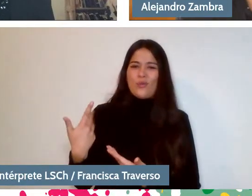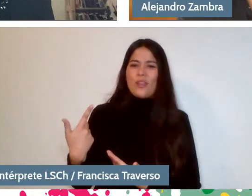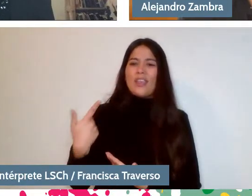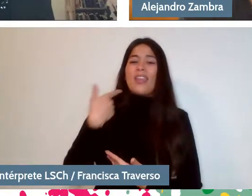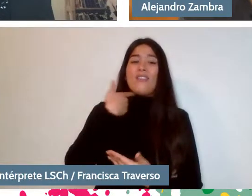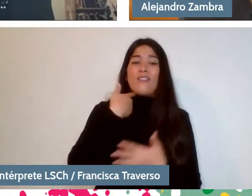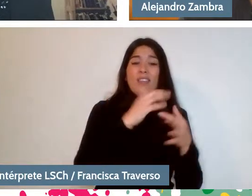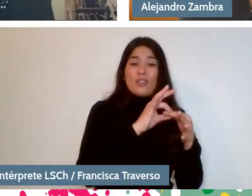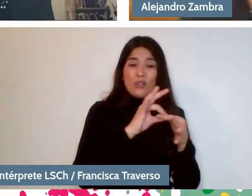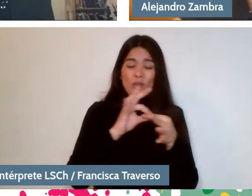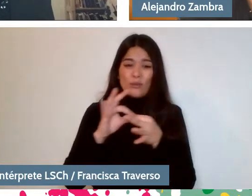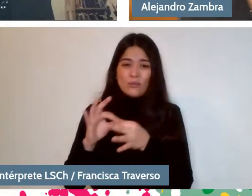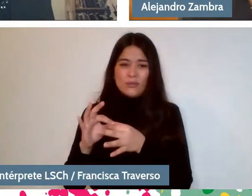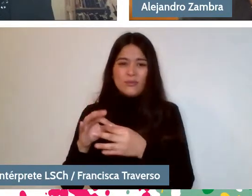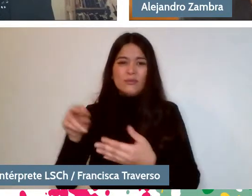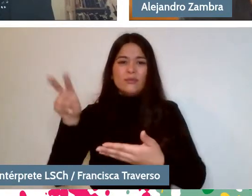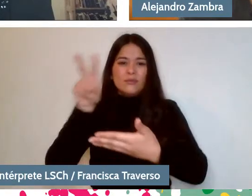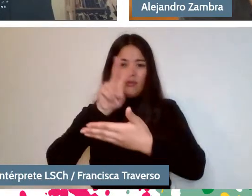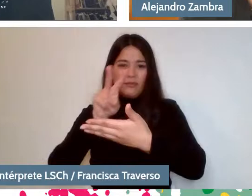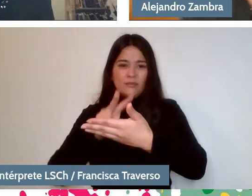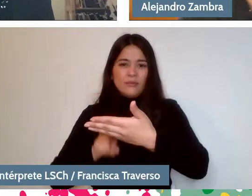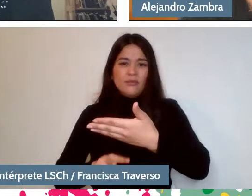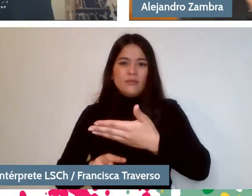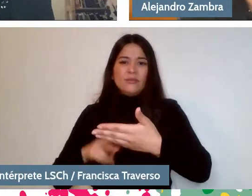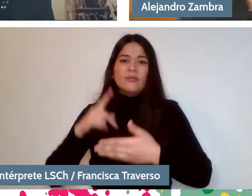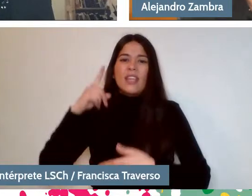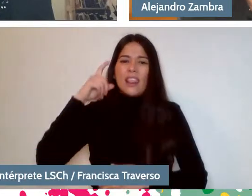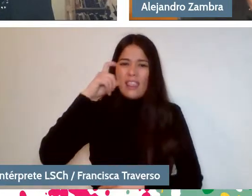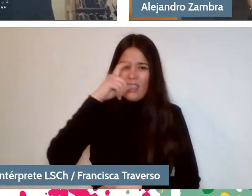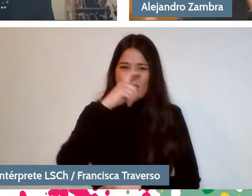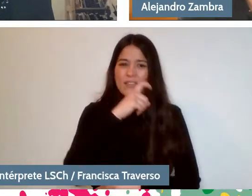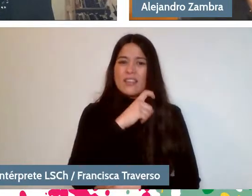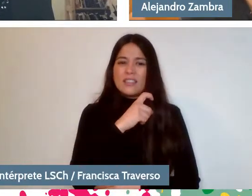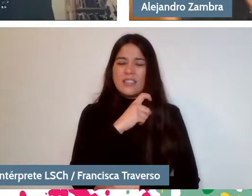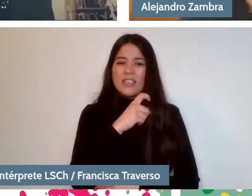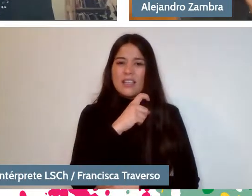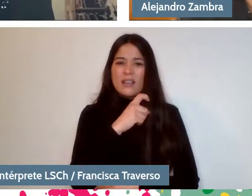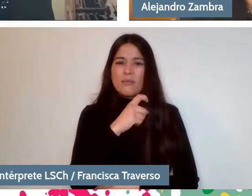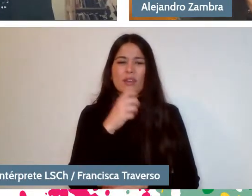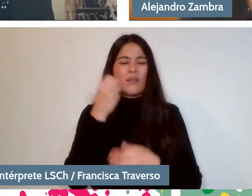are much more difficult to describe or define because they tend to be many of them simultaneously.